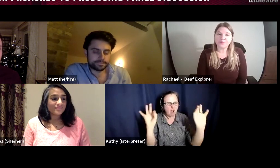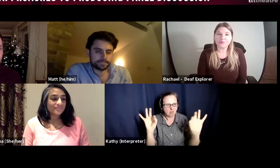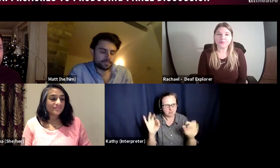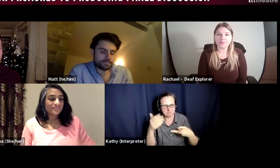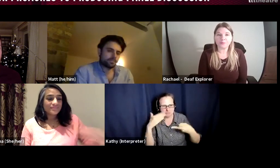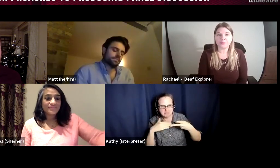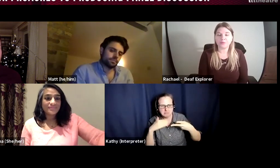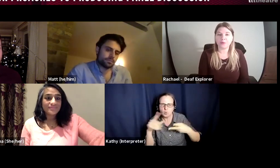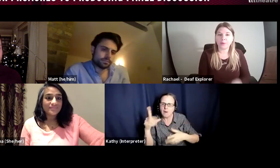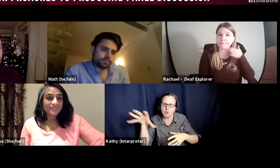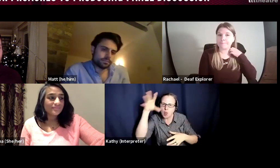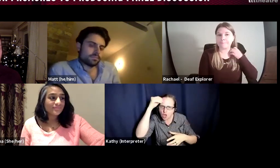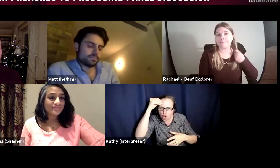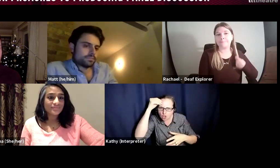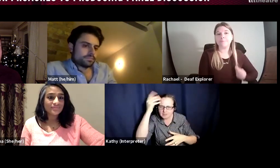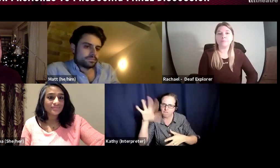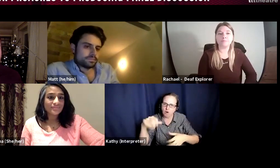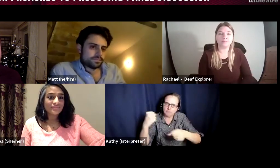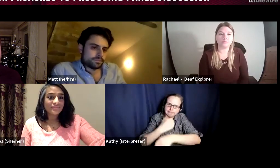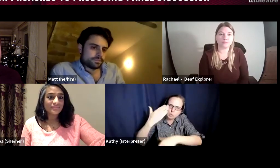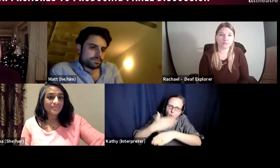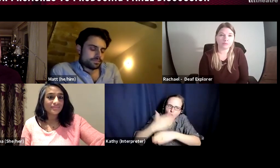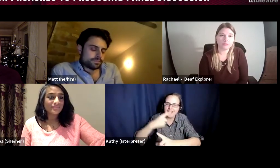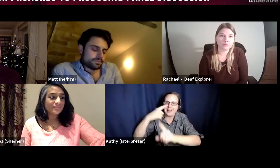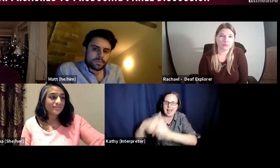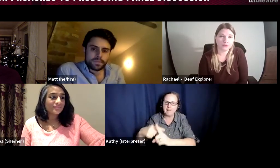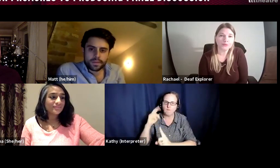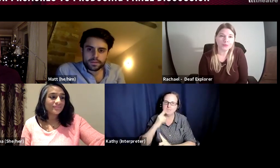Deepa would you like to kick us off on that one?